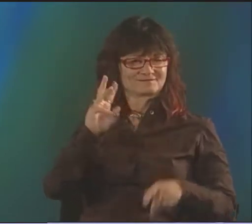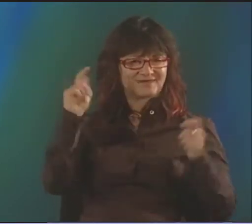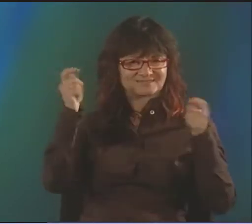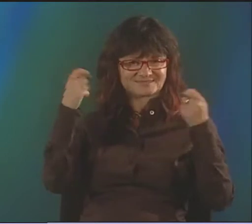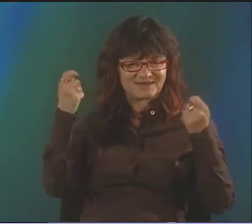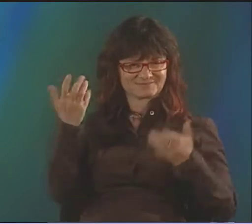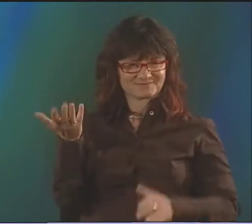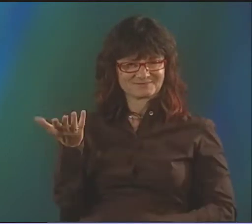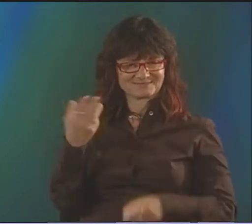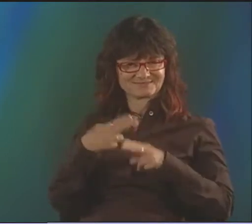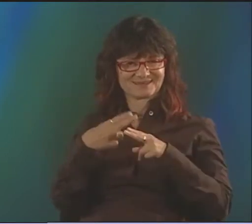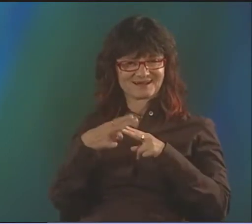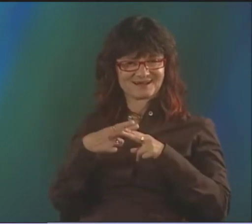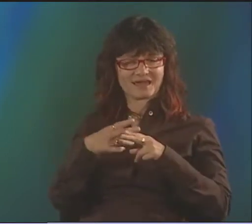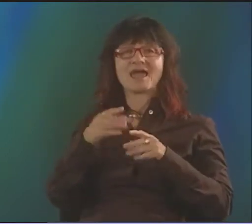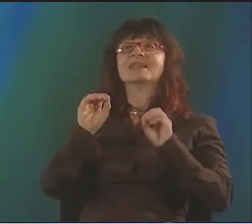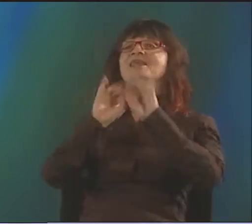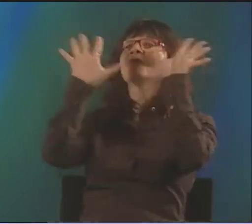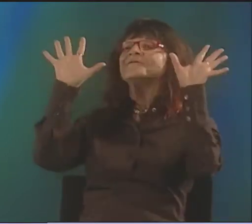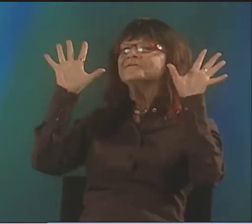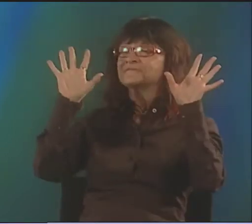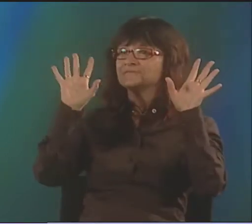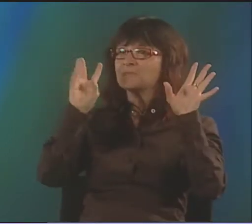I WAS AT A POETRY FESTIVAL-- NO, NO.